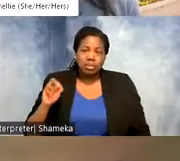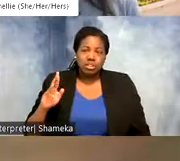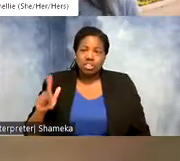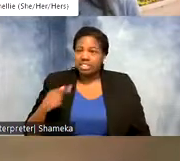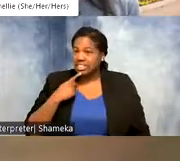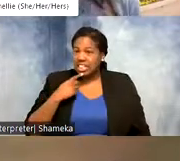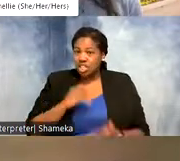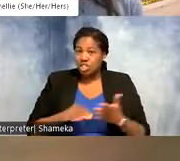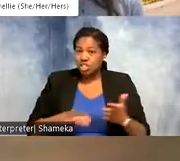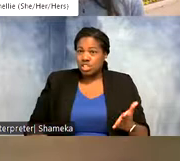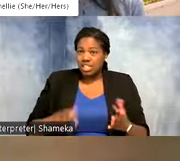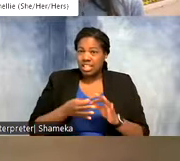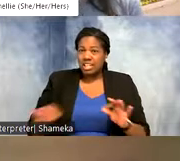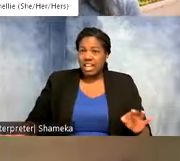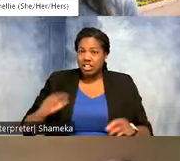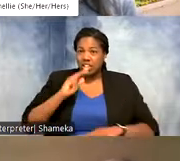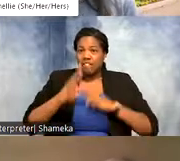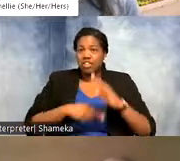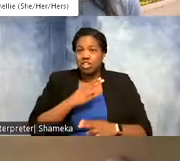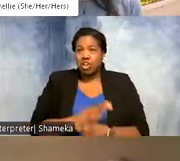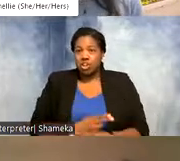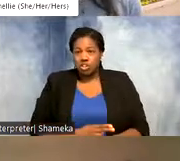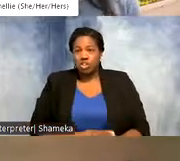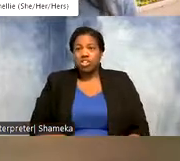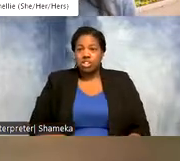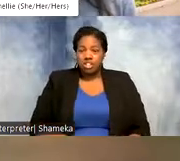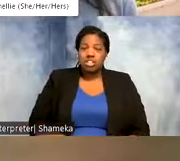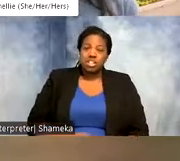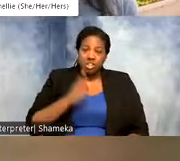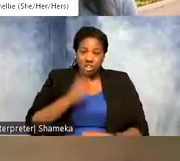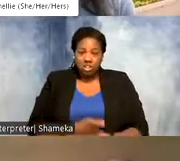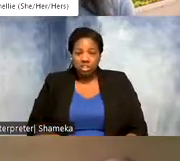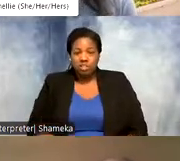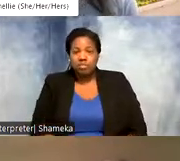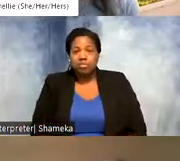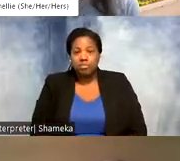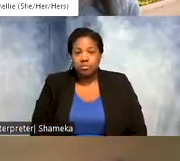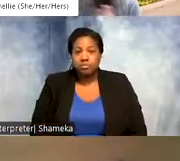"math is the language of the universe." That's right! Oh we are getting so many thumbs up. And Taylor said